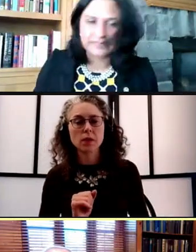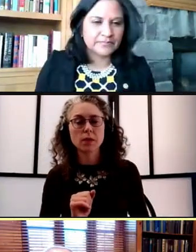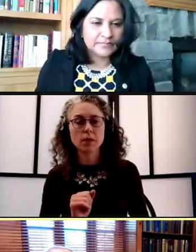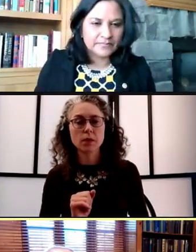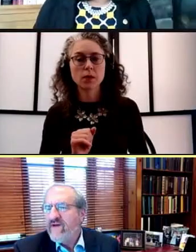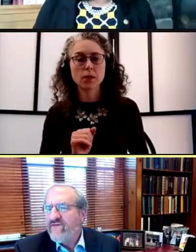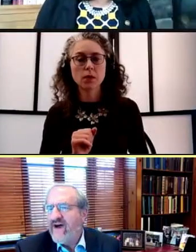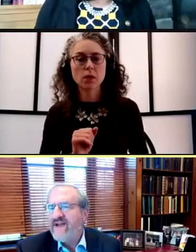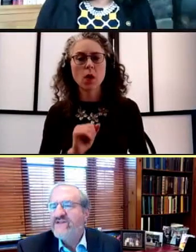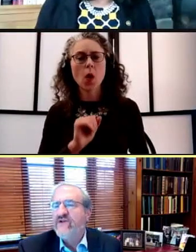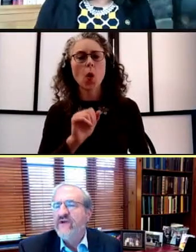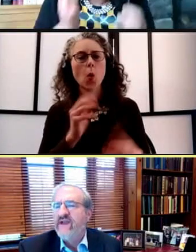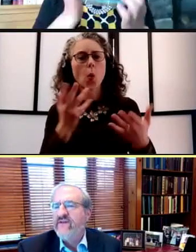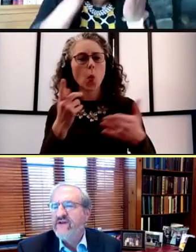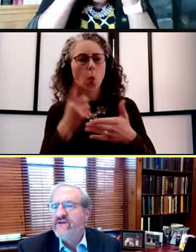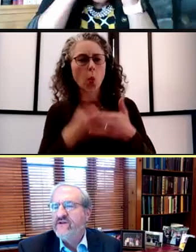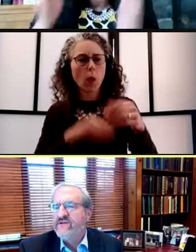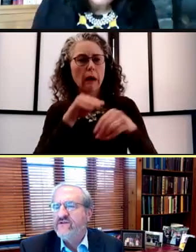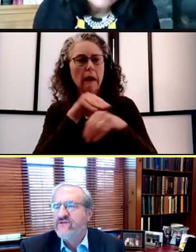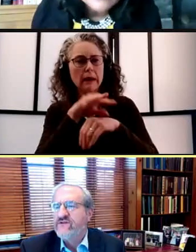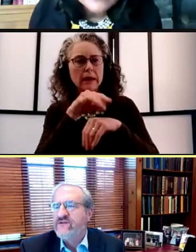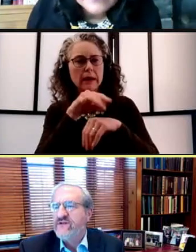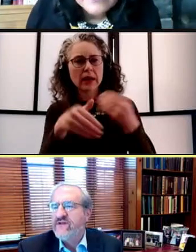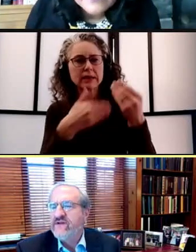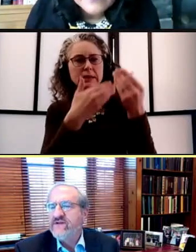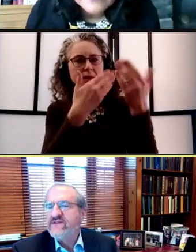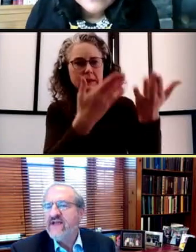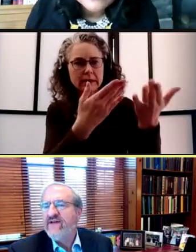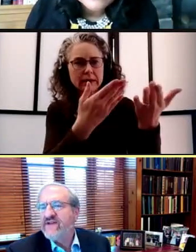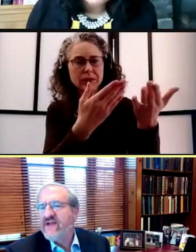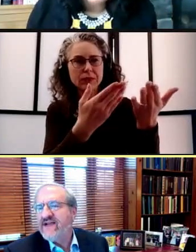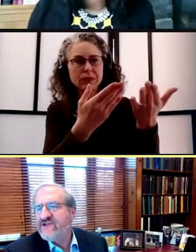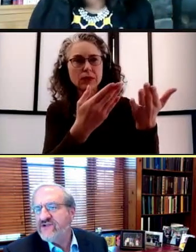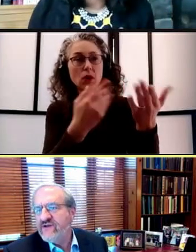what advice are we giving, Susan, to staff to guide students